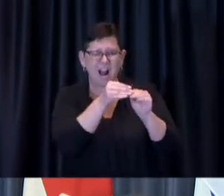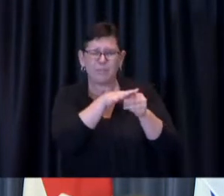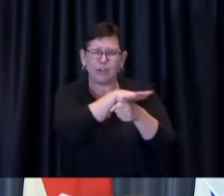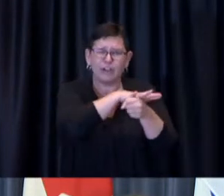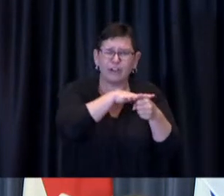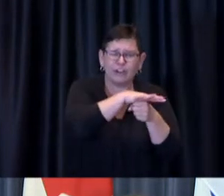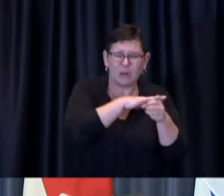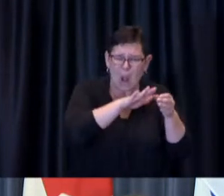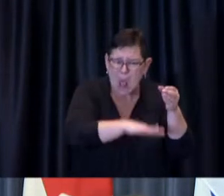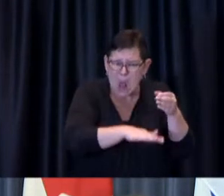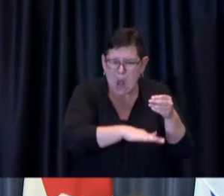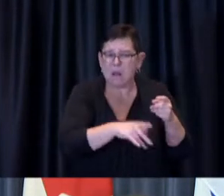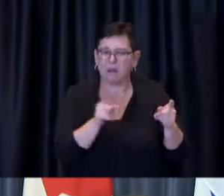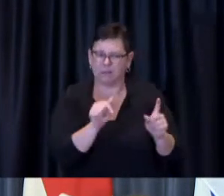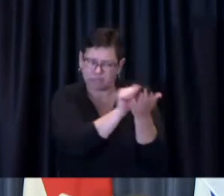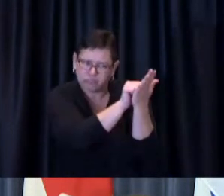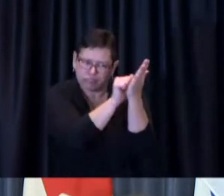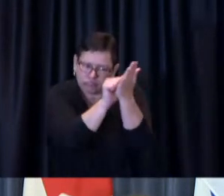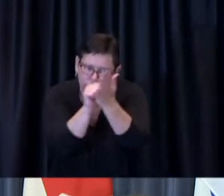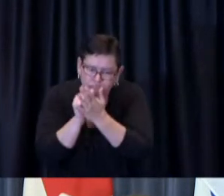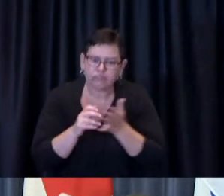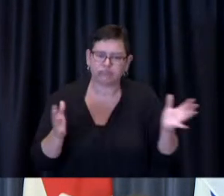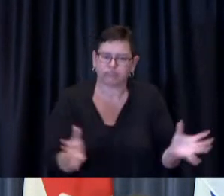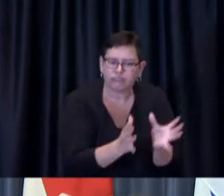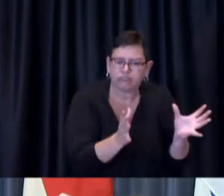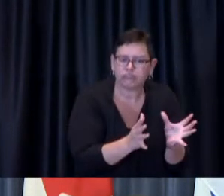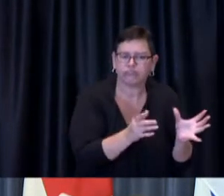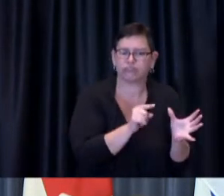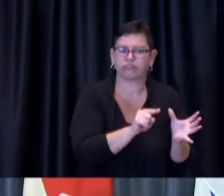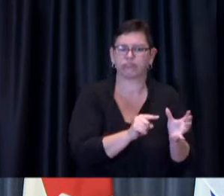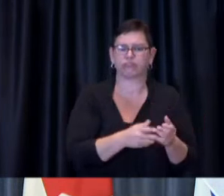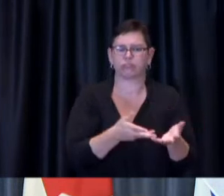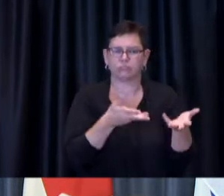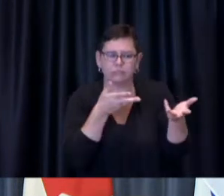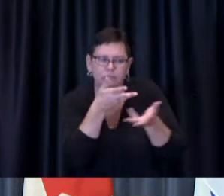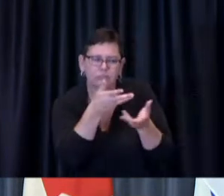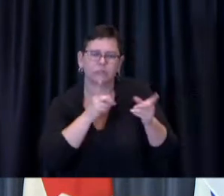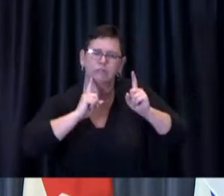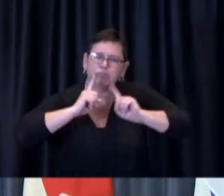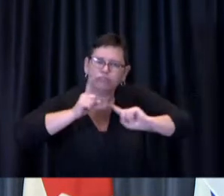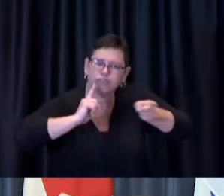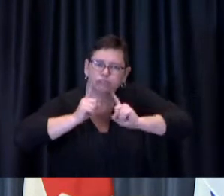but at the same time engaging in a a dialogue with people about why they haven't and been vaccinated